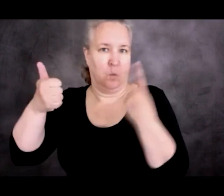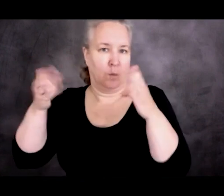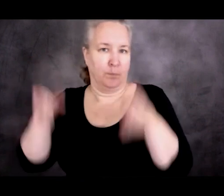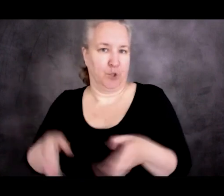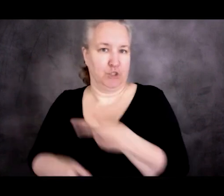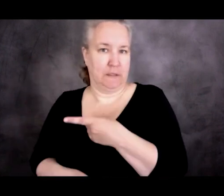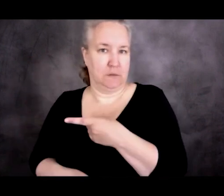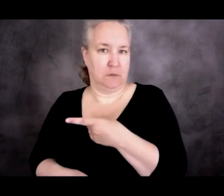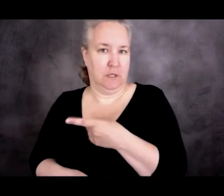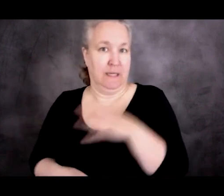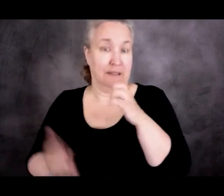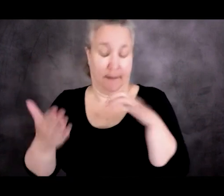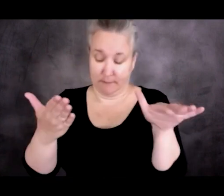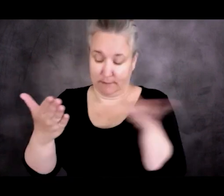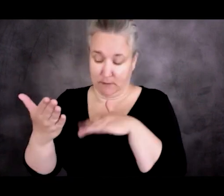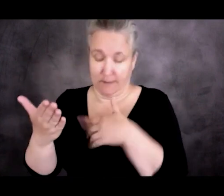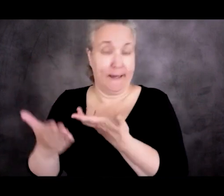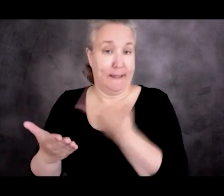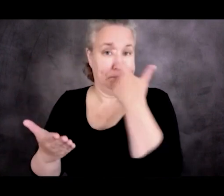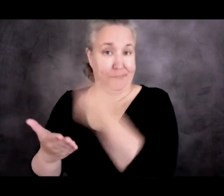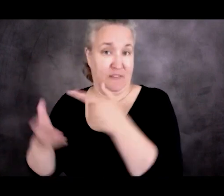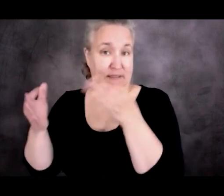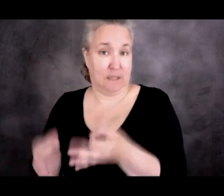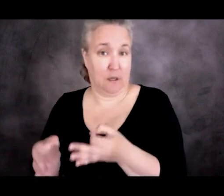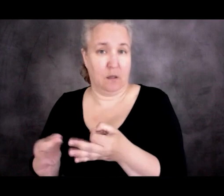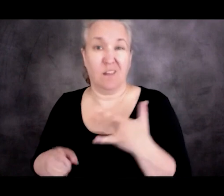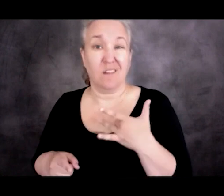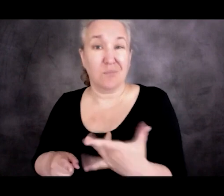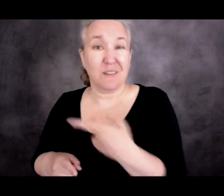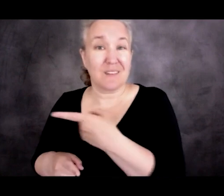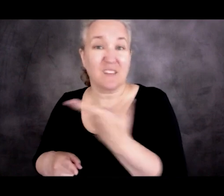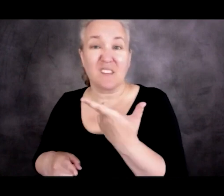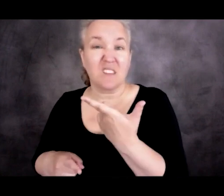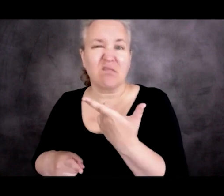And it's up to them. And often, they make that decision on the basis of a 30-minute conversation.